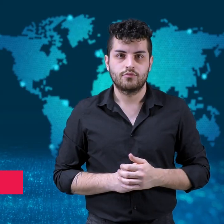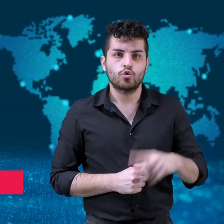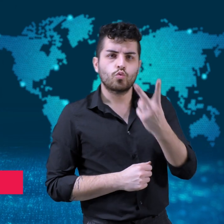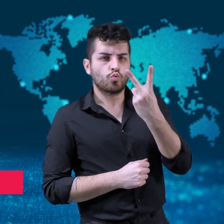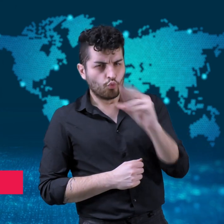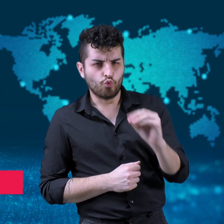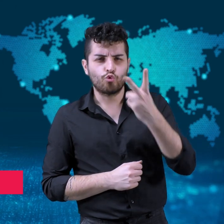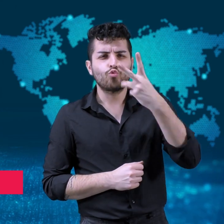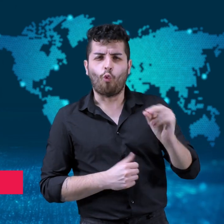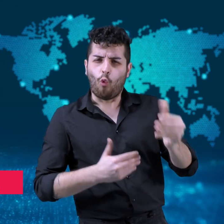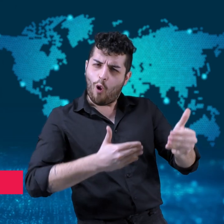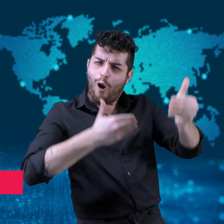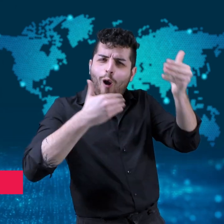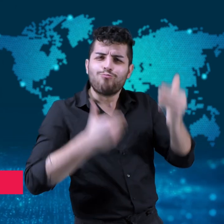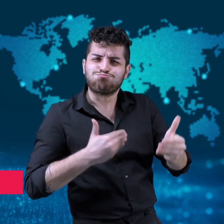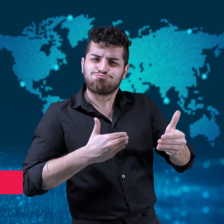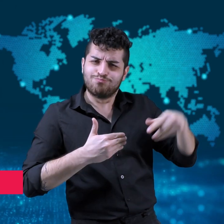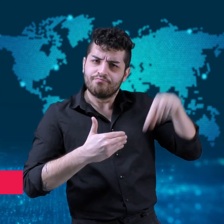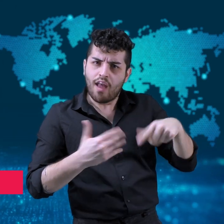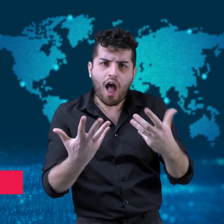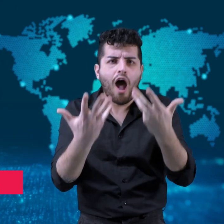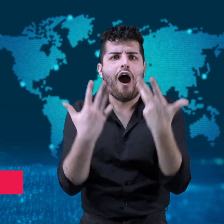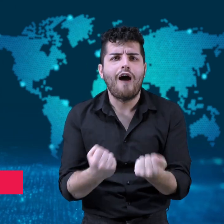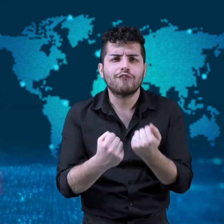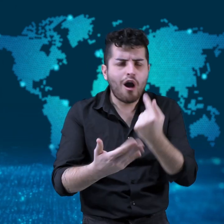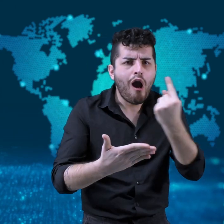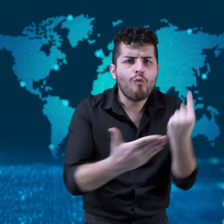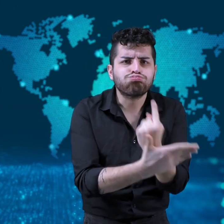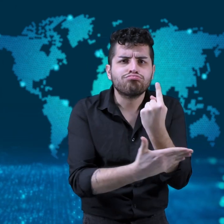[Nicola]: During 2020,